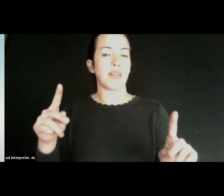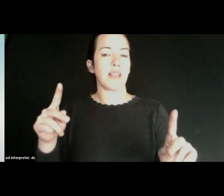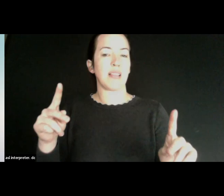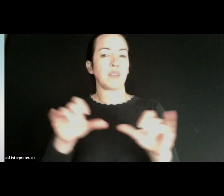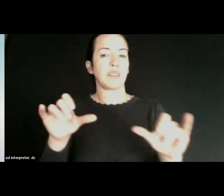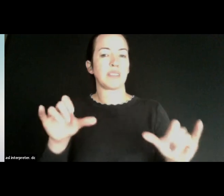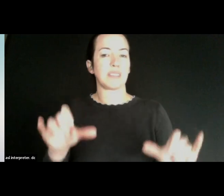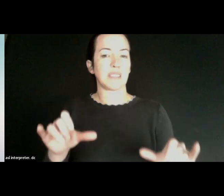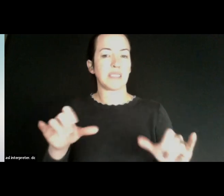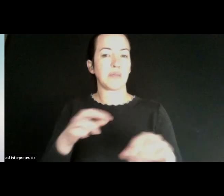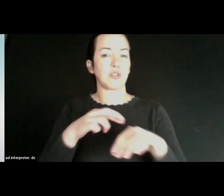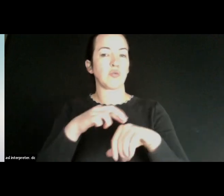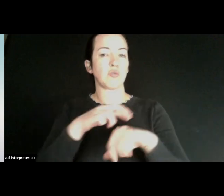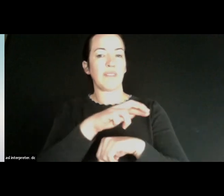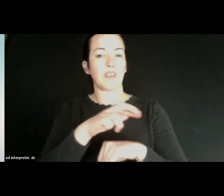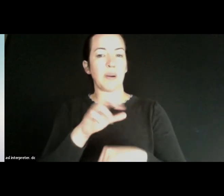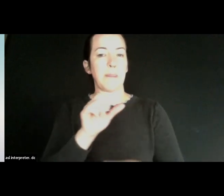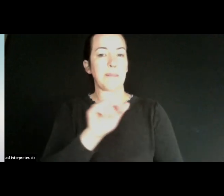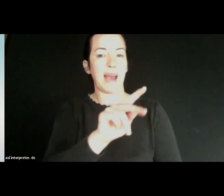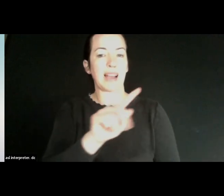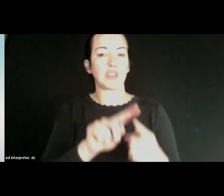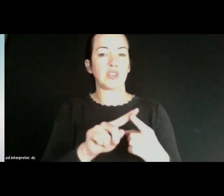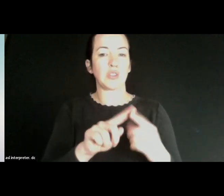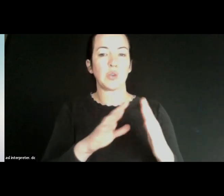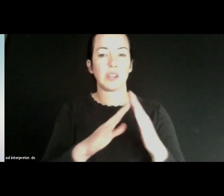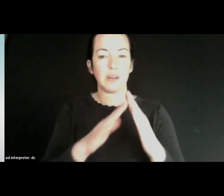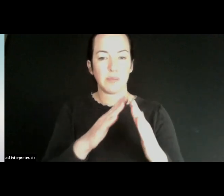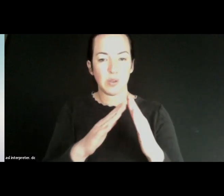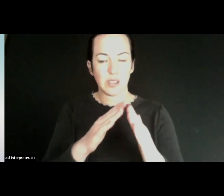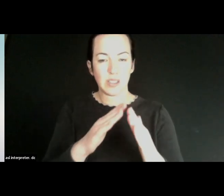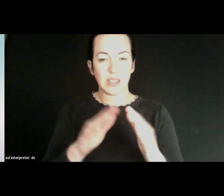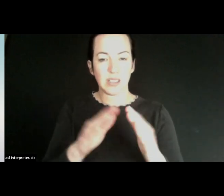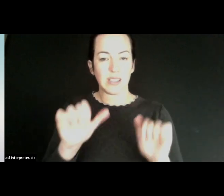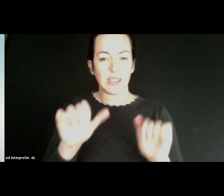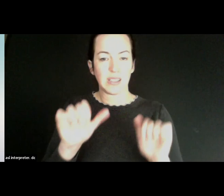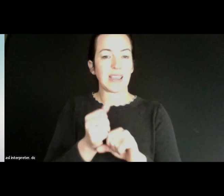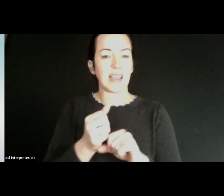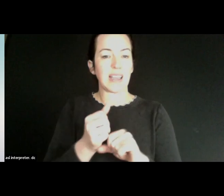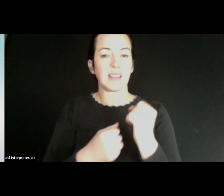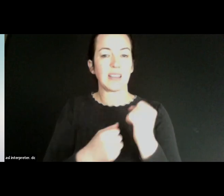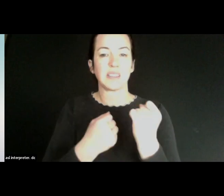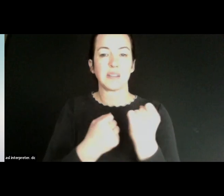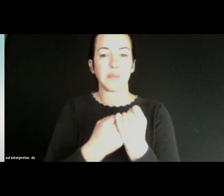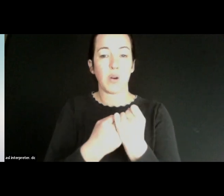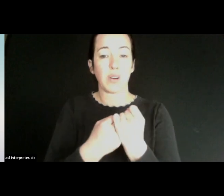refer individuals out to the community where they can get the support, whether it's access to a